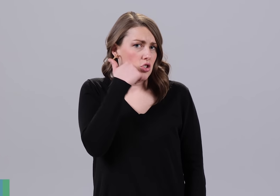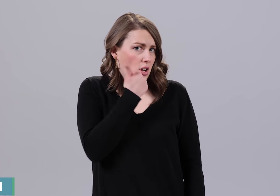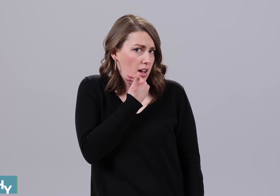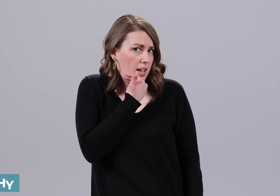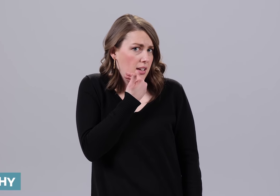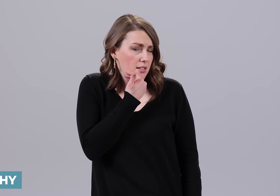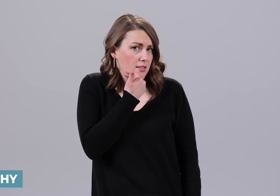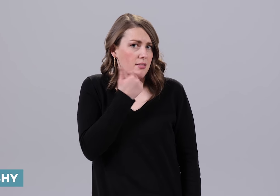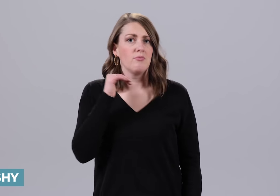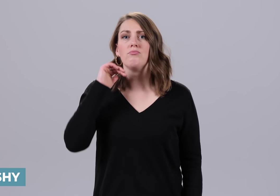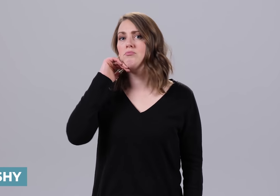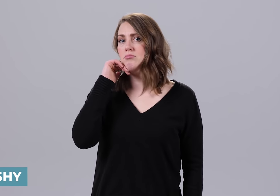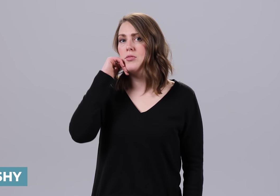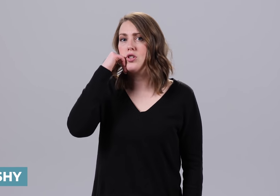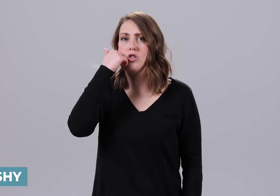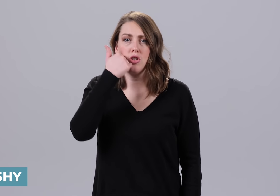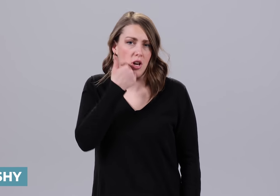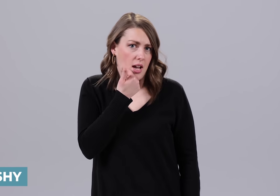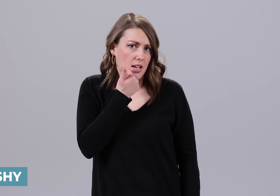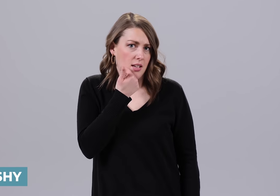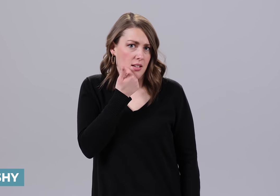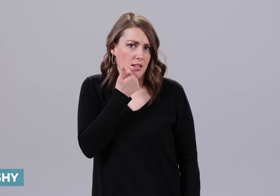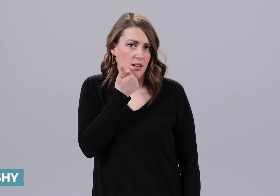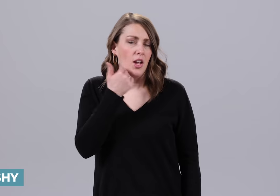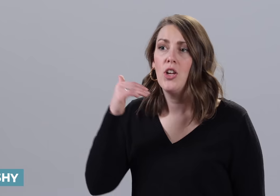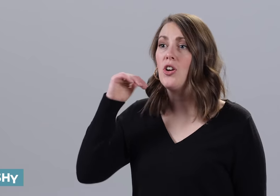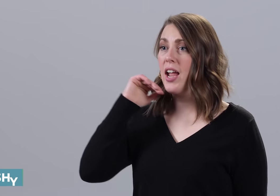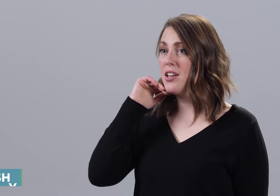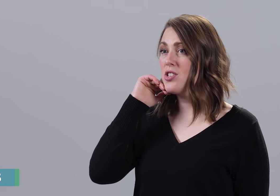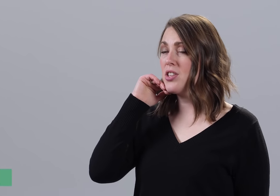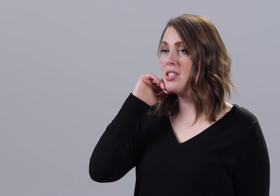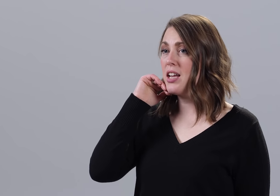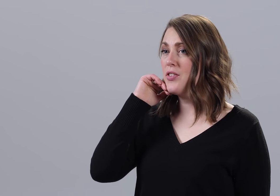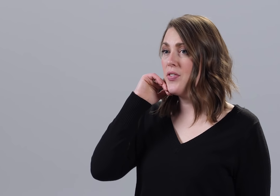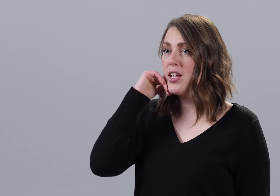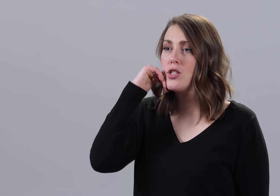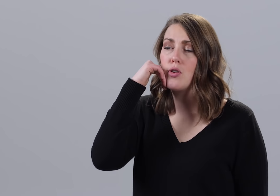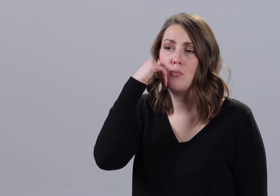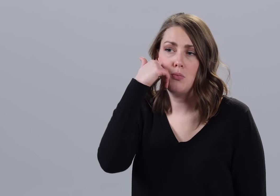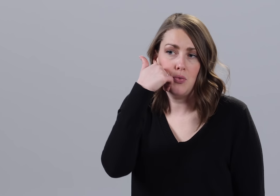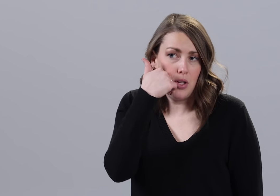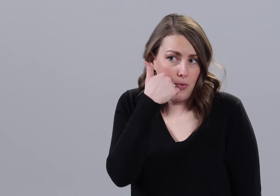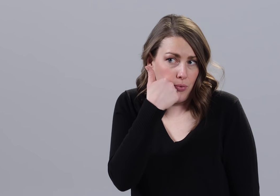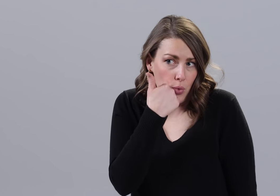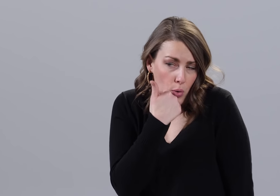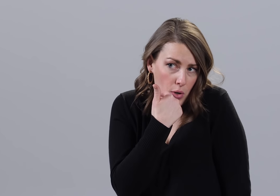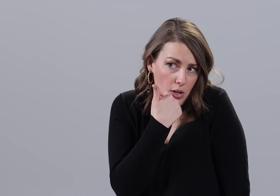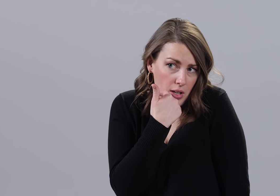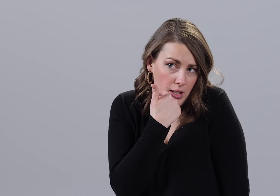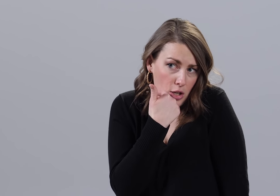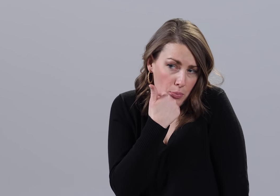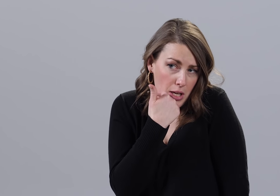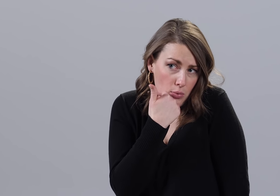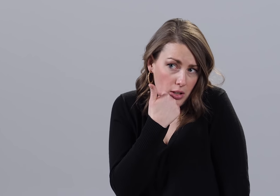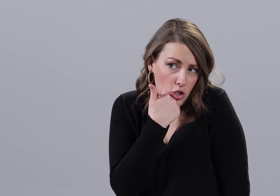SHY SHY Your hand is on the side of your face moving forward like you're being really